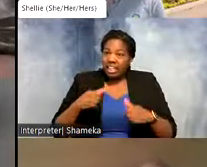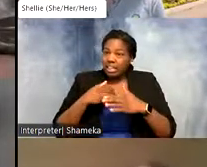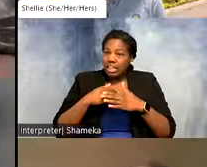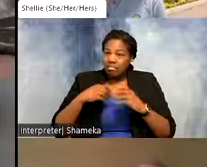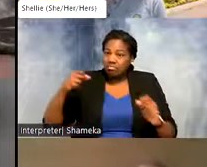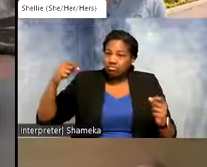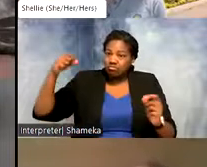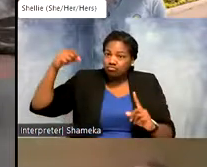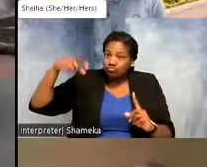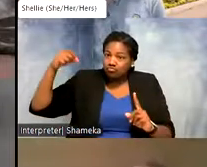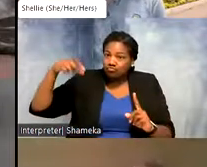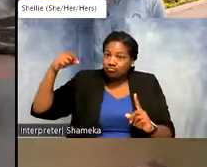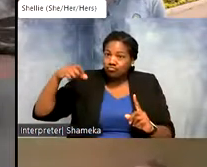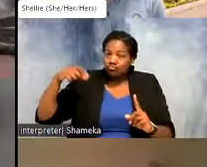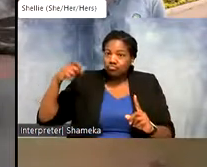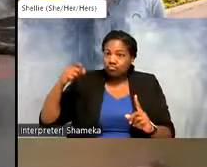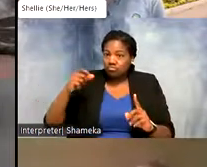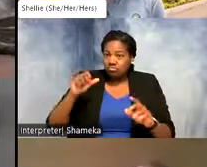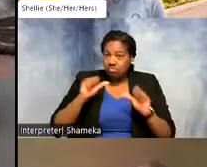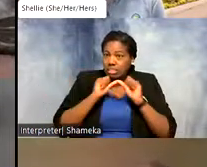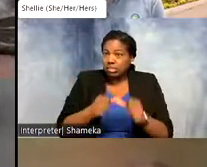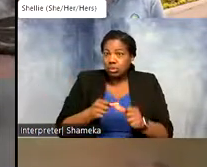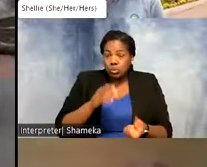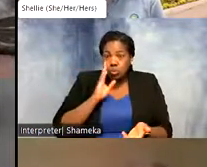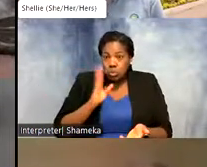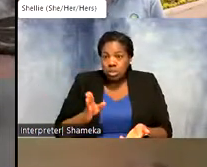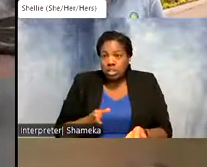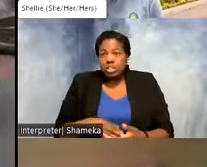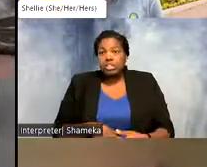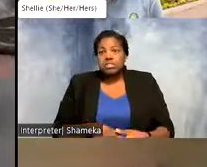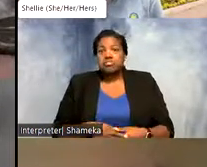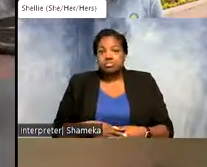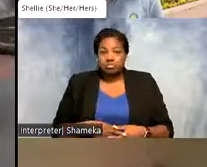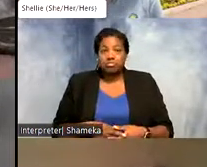has a solar panel if it can access the sun and satellites come over they will still pick up that tag.